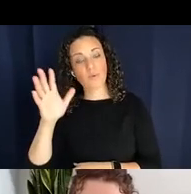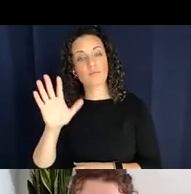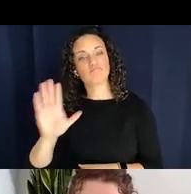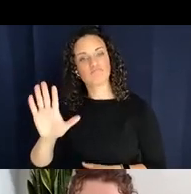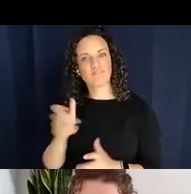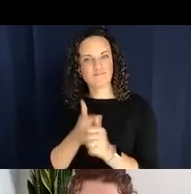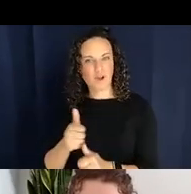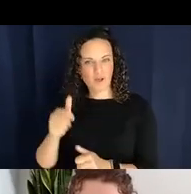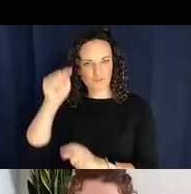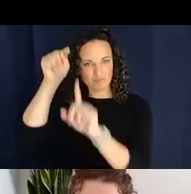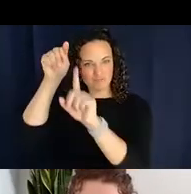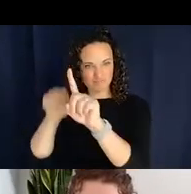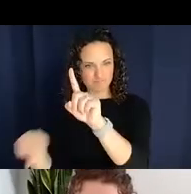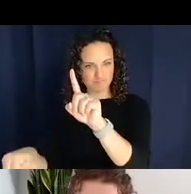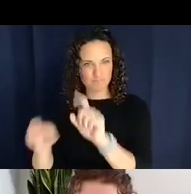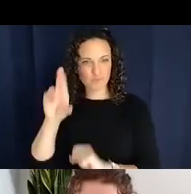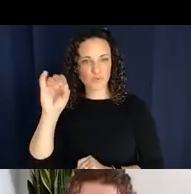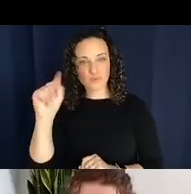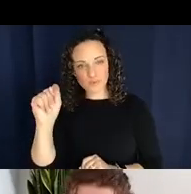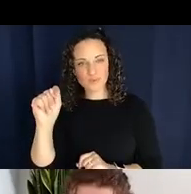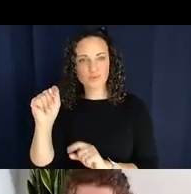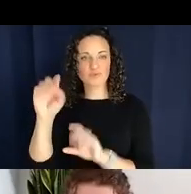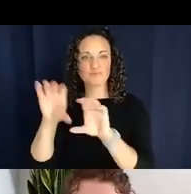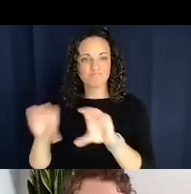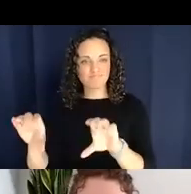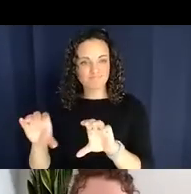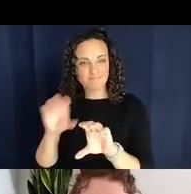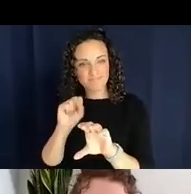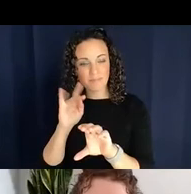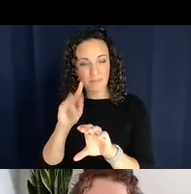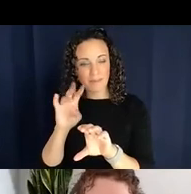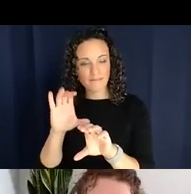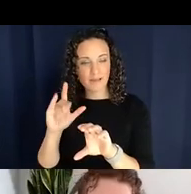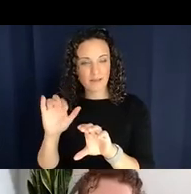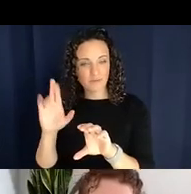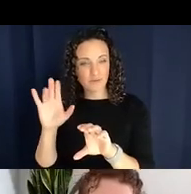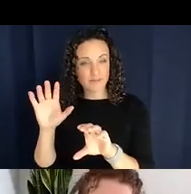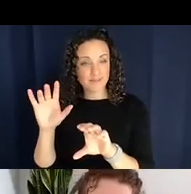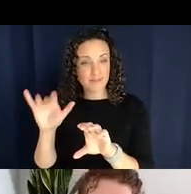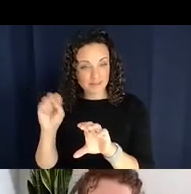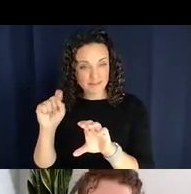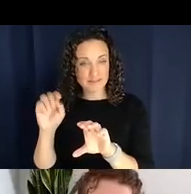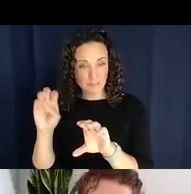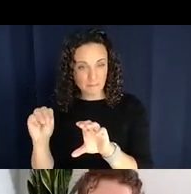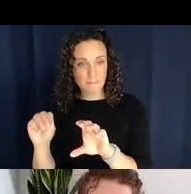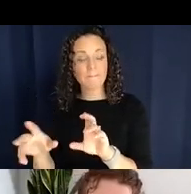it's a root suppletive classificatory stem, and ASL seems to be more in the category of